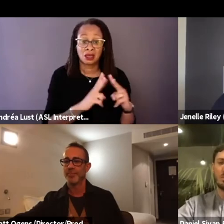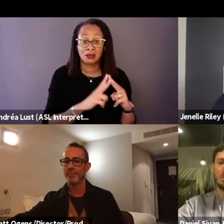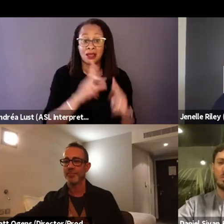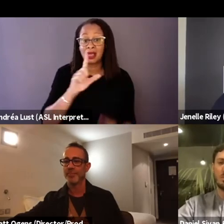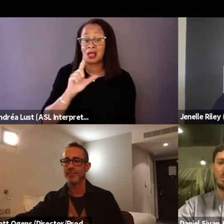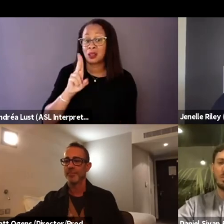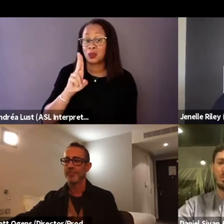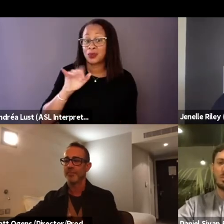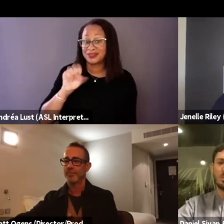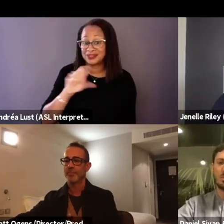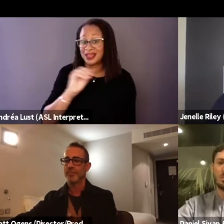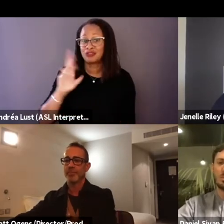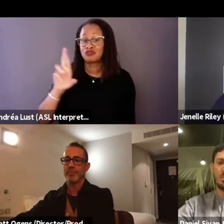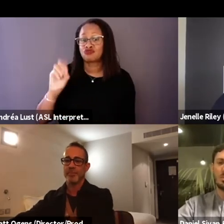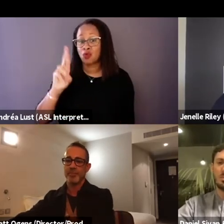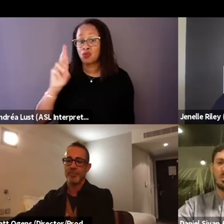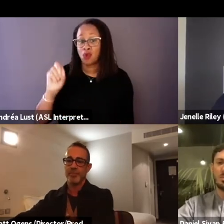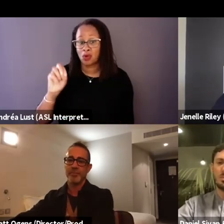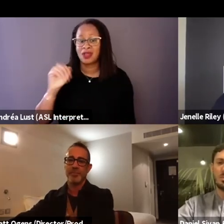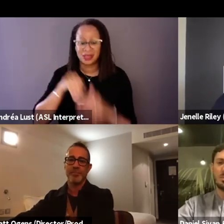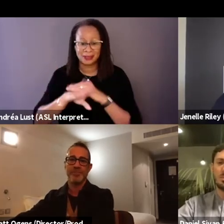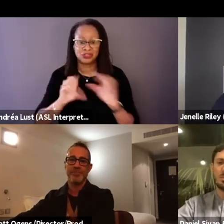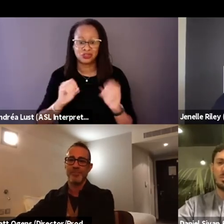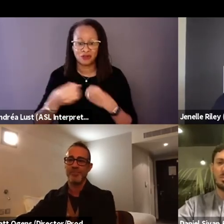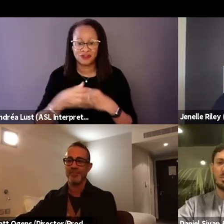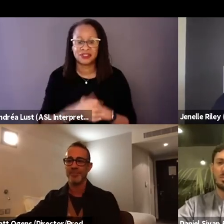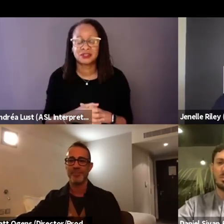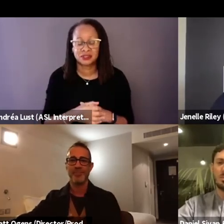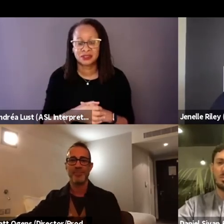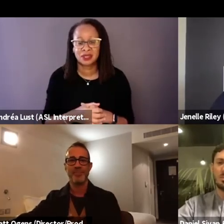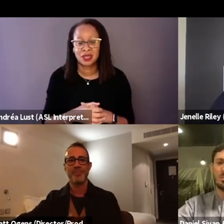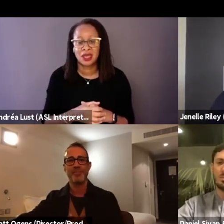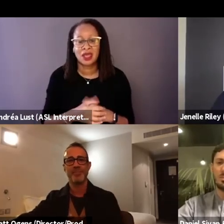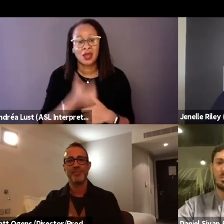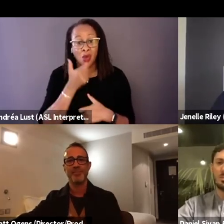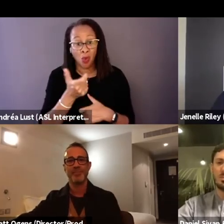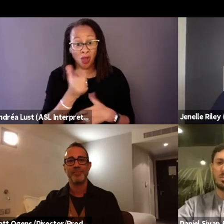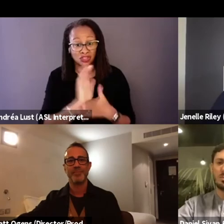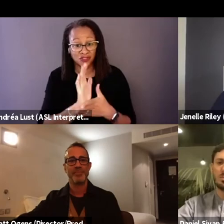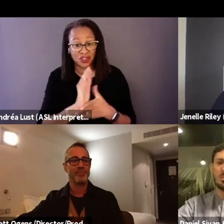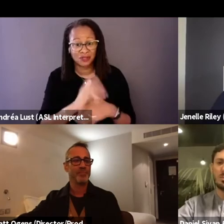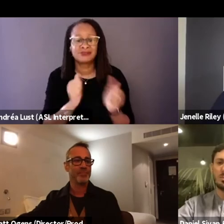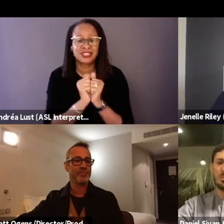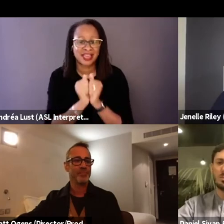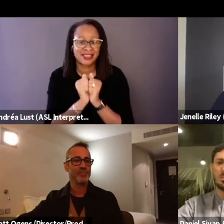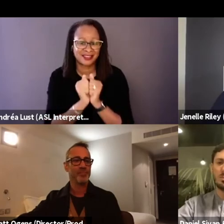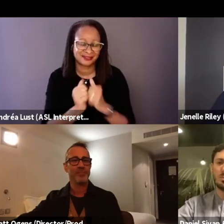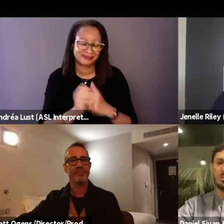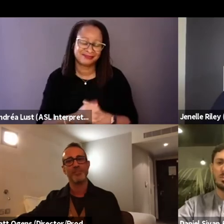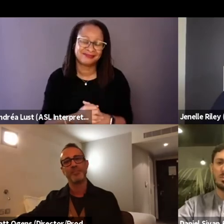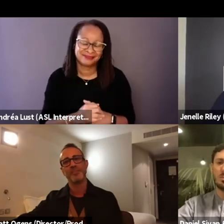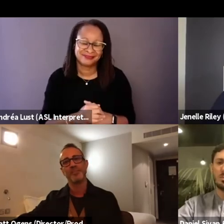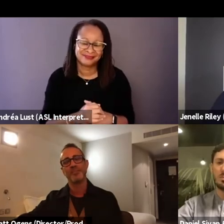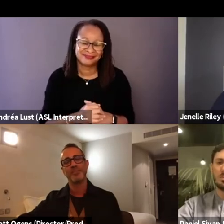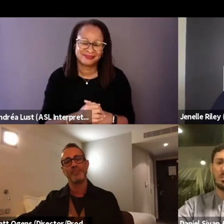even came into the office and they watched the film together and it was, and Jon can speak to that,